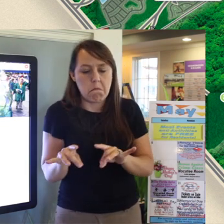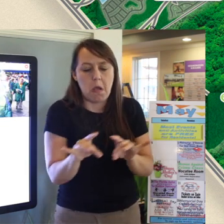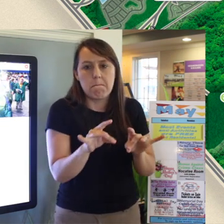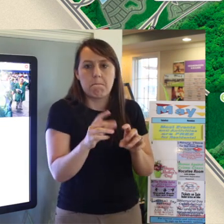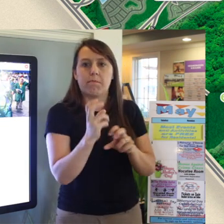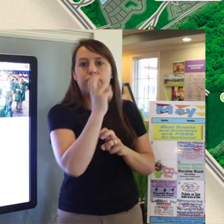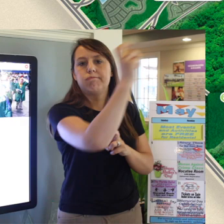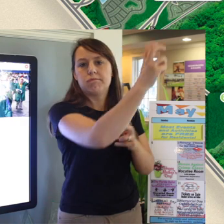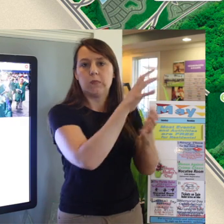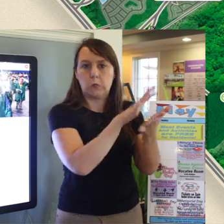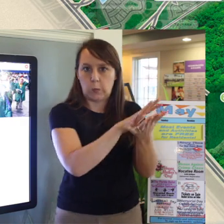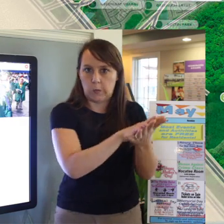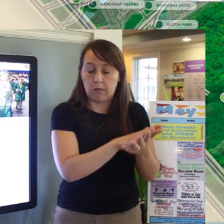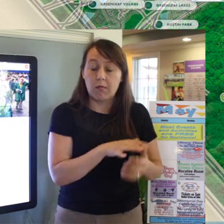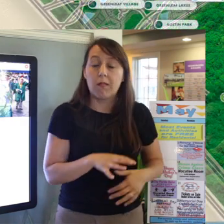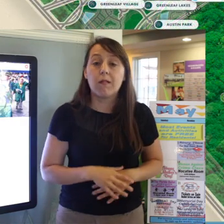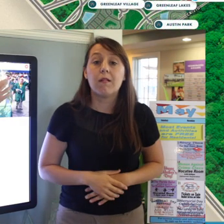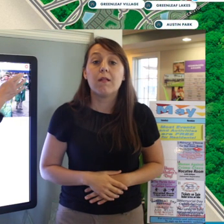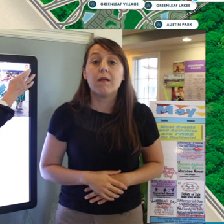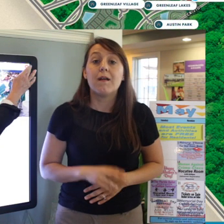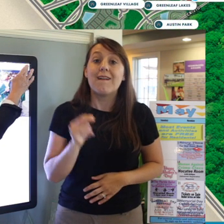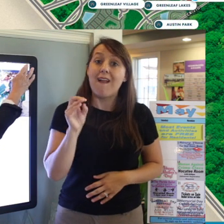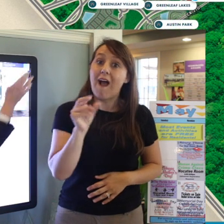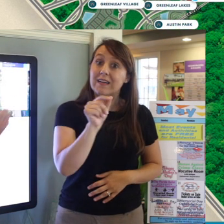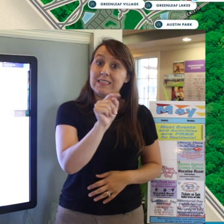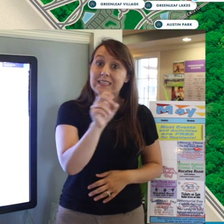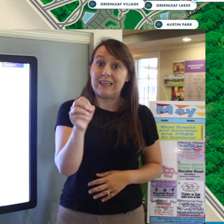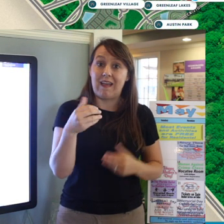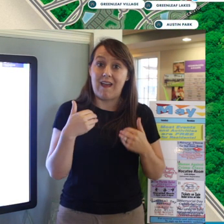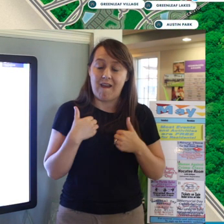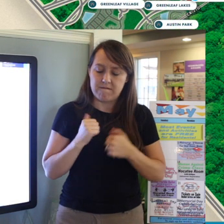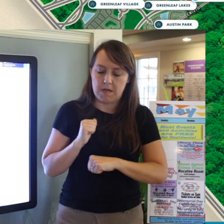The other nice thing about Nocatee is that we're piped for natural gas